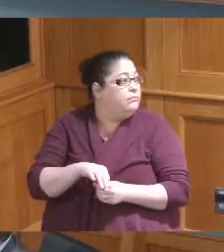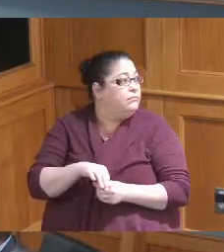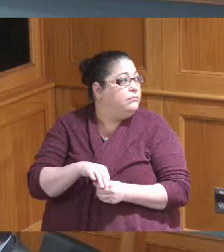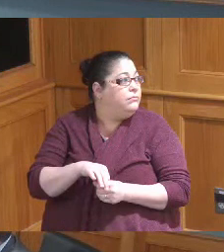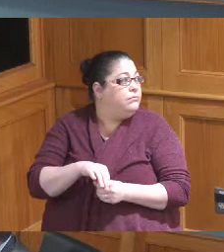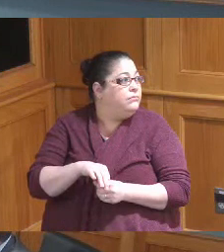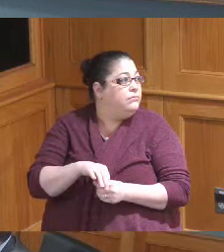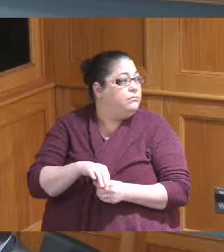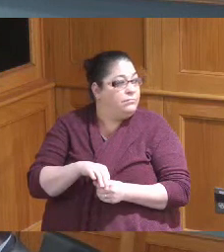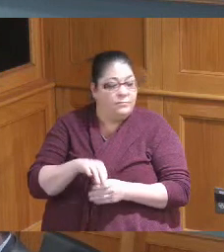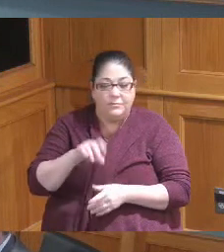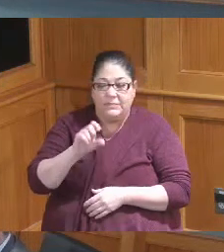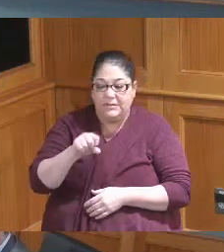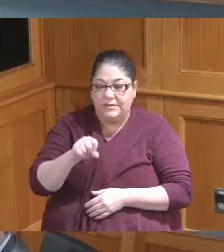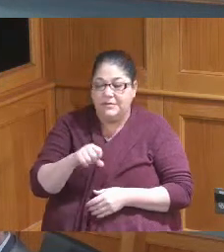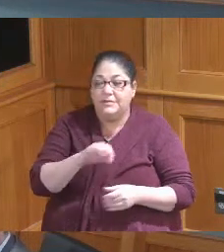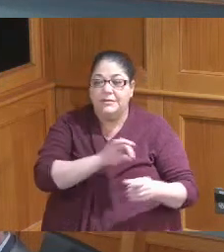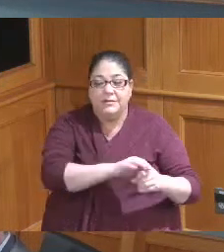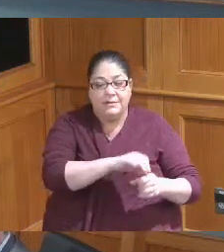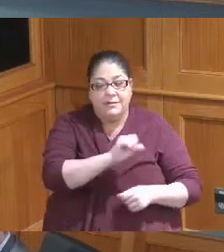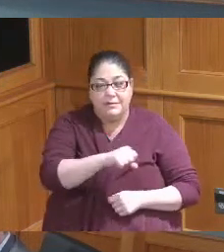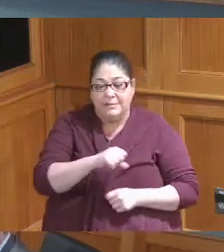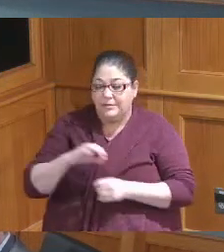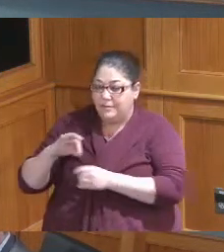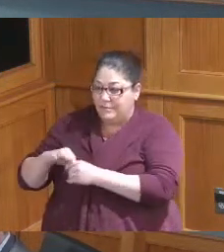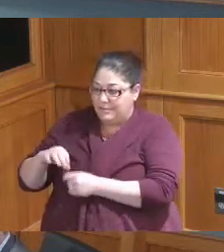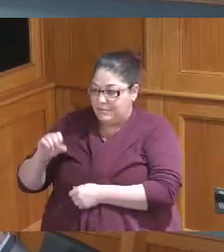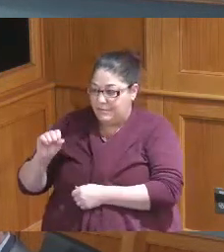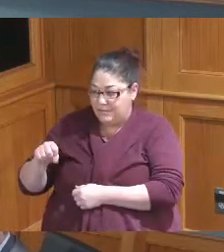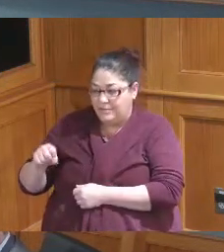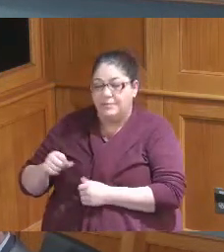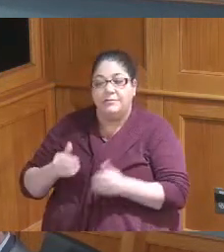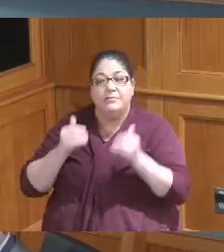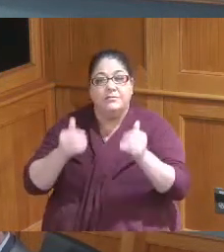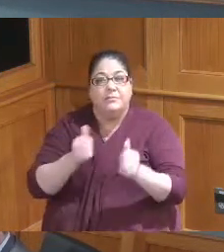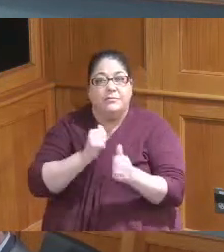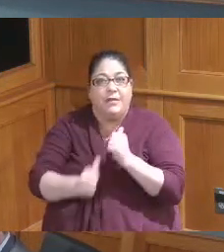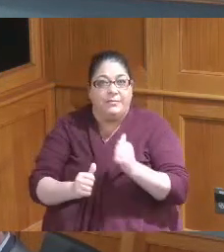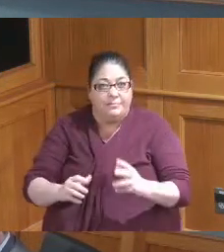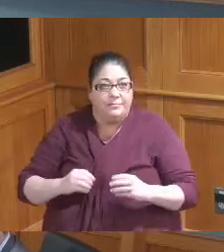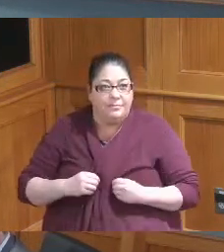yes Commissioner Driehaus yes Commissioner Summerow Dumas yes all right we're going